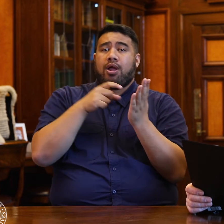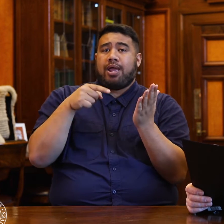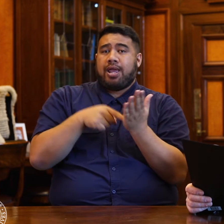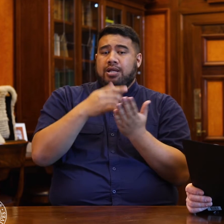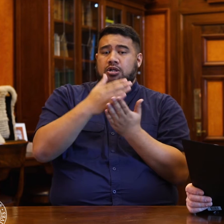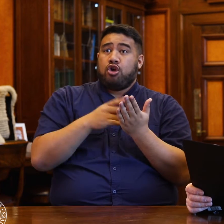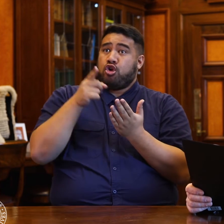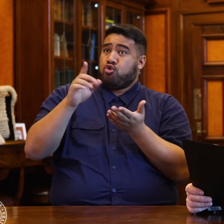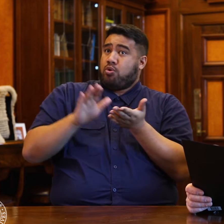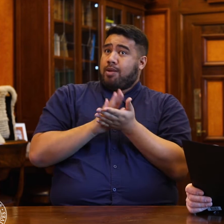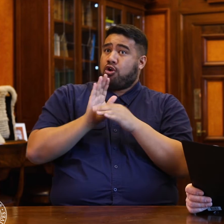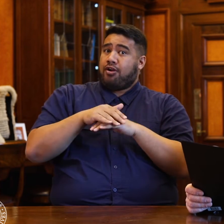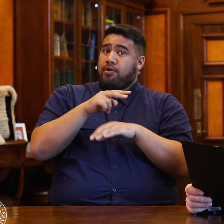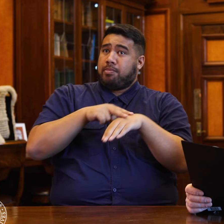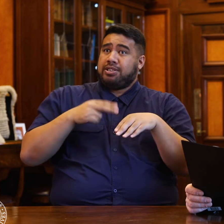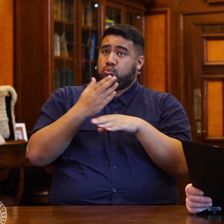with the way that police are doing it.